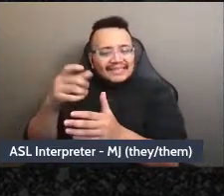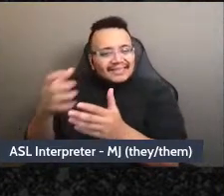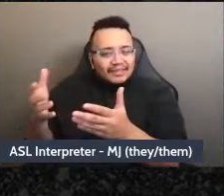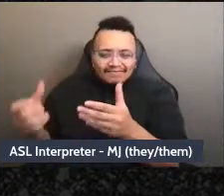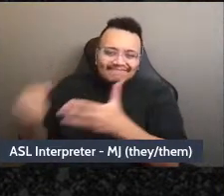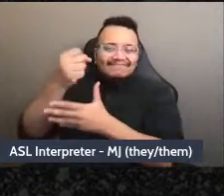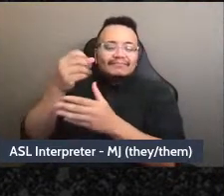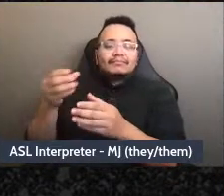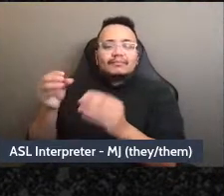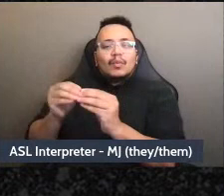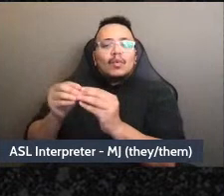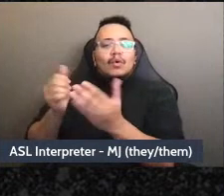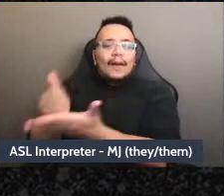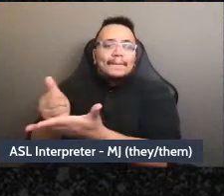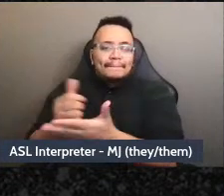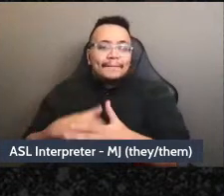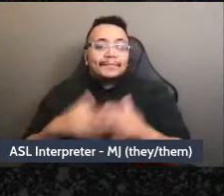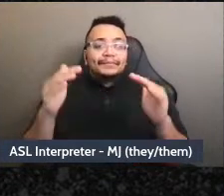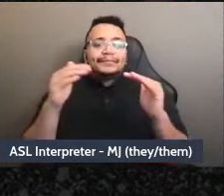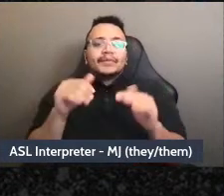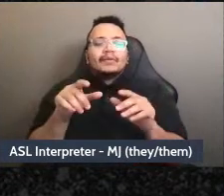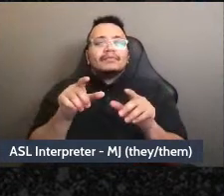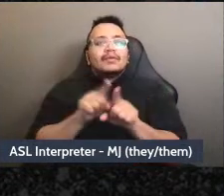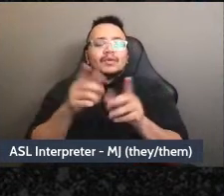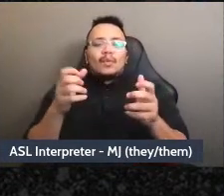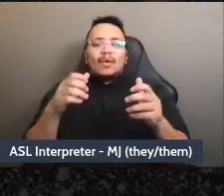we want groups, that feel in a sense of abundance and sharing